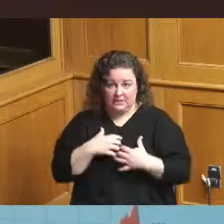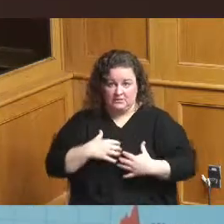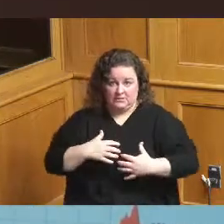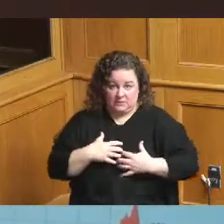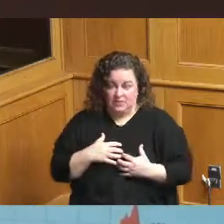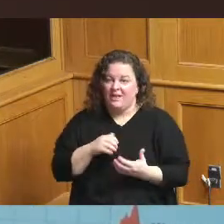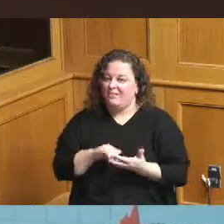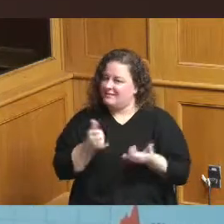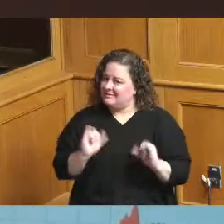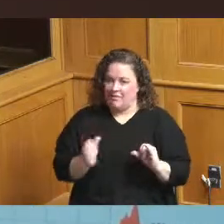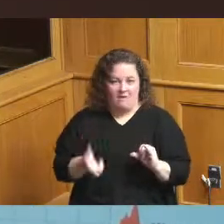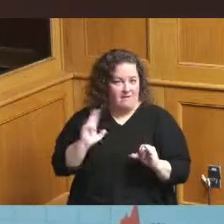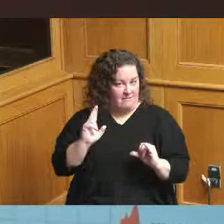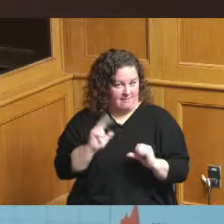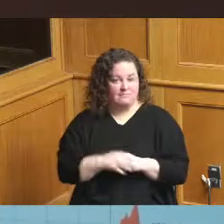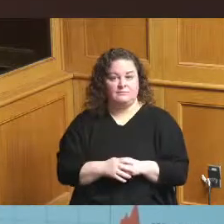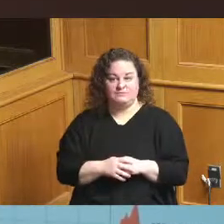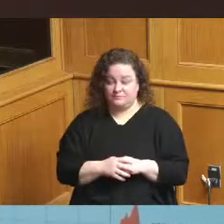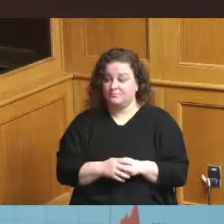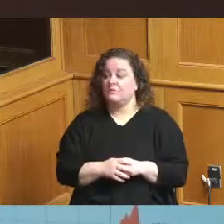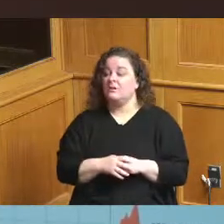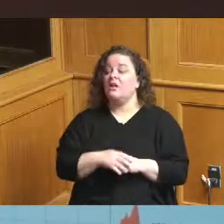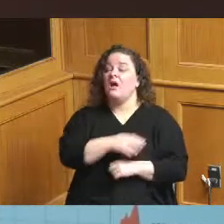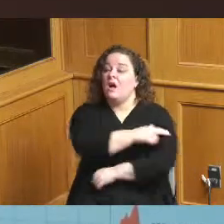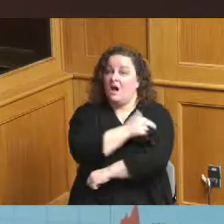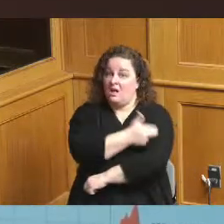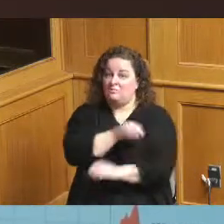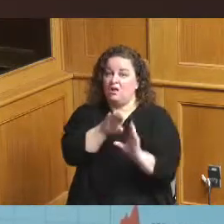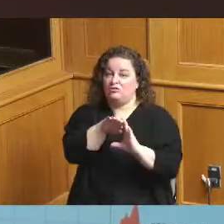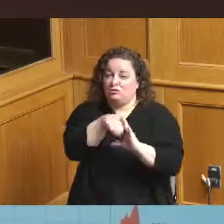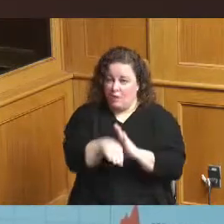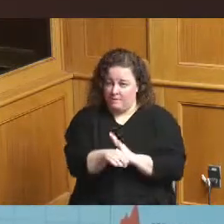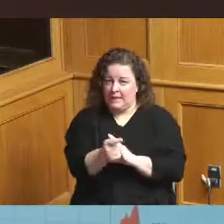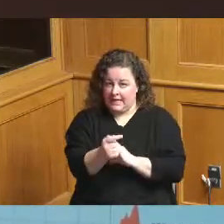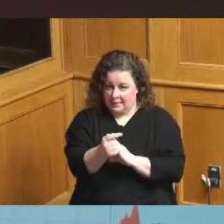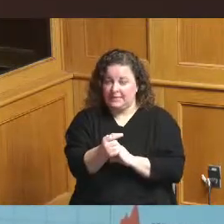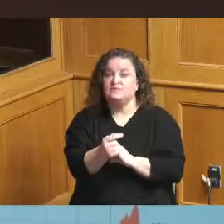when you look at hospitalizations they have dropped which is excellent news today we're at